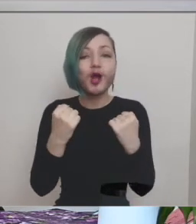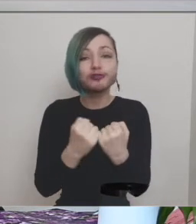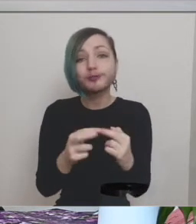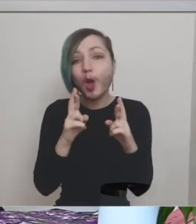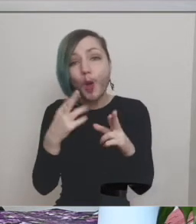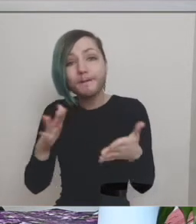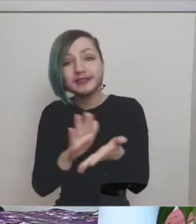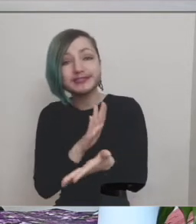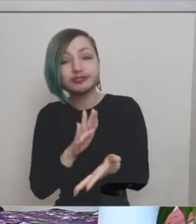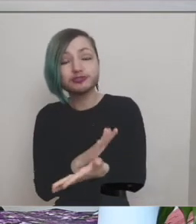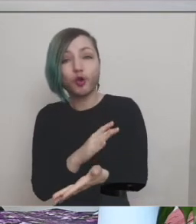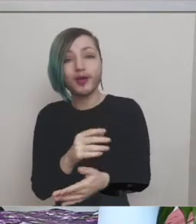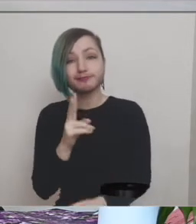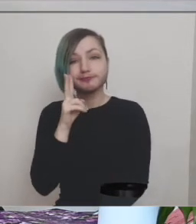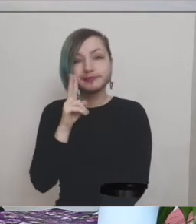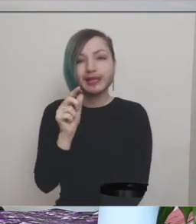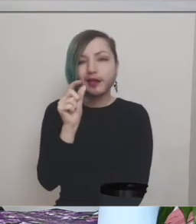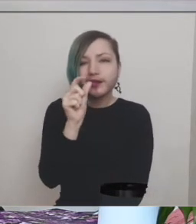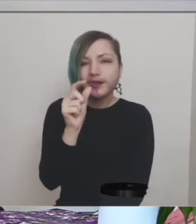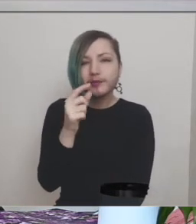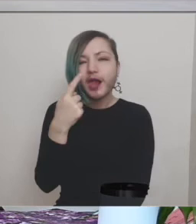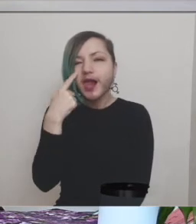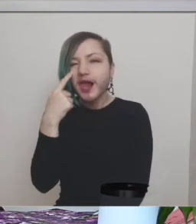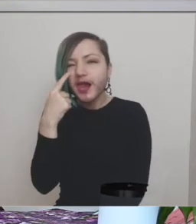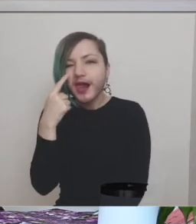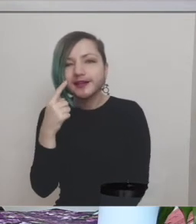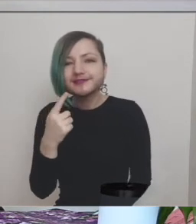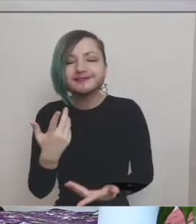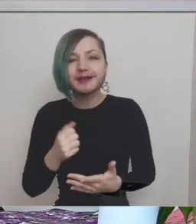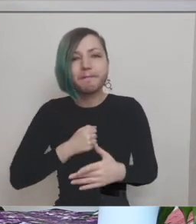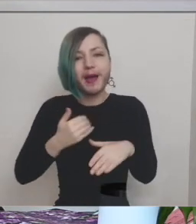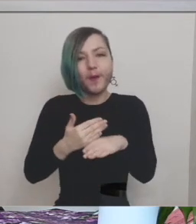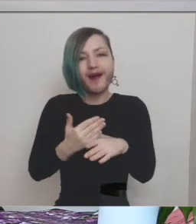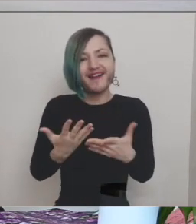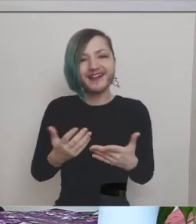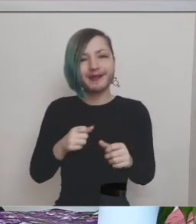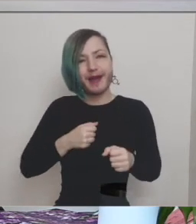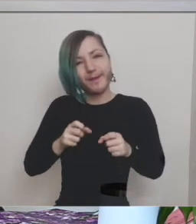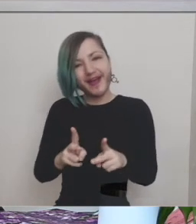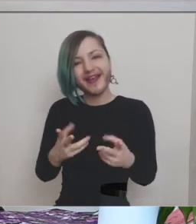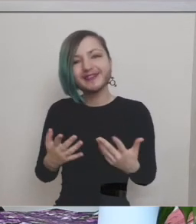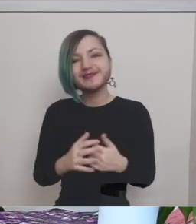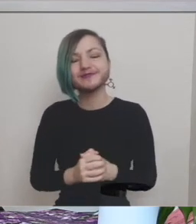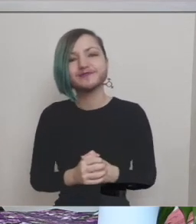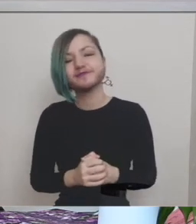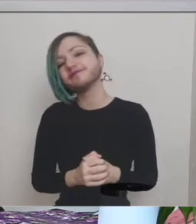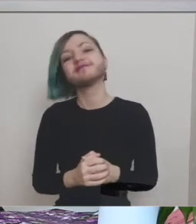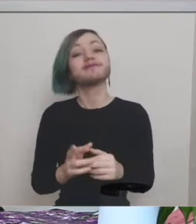just seeing a little sneak peek into my um into my practice and I hope you'll continue